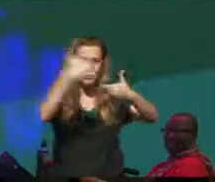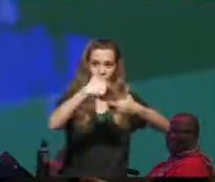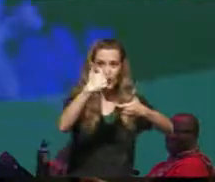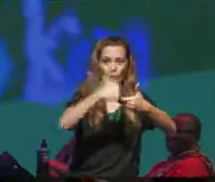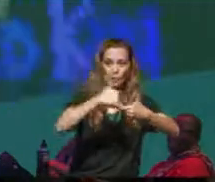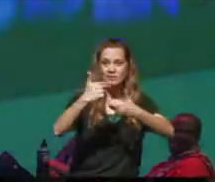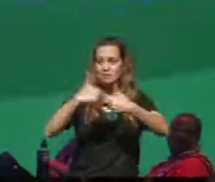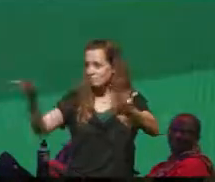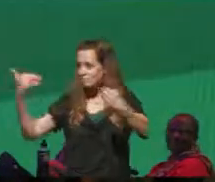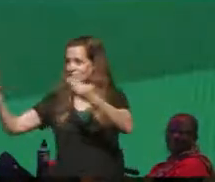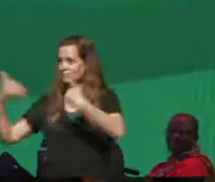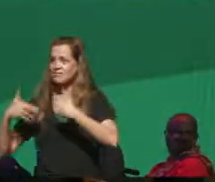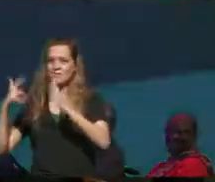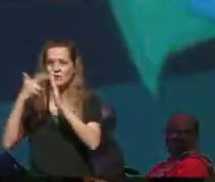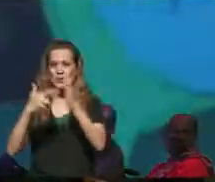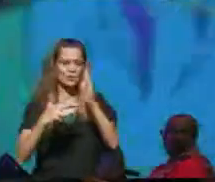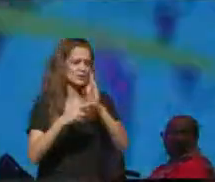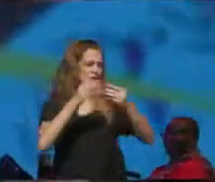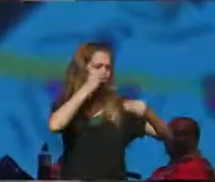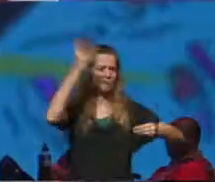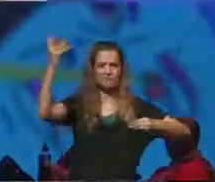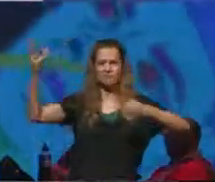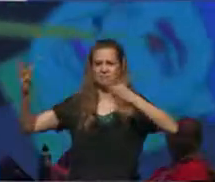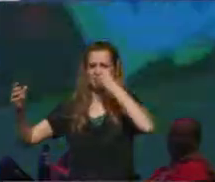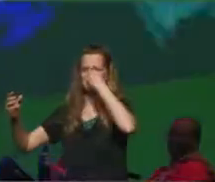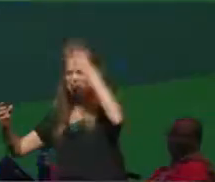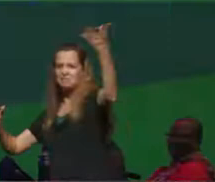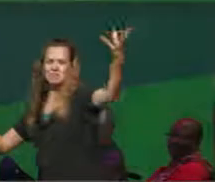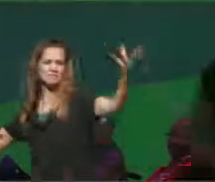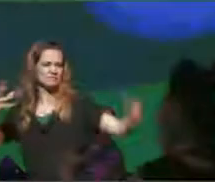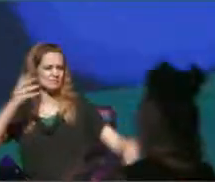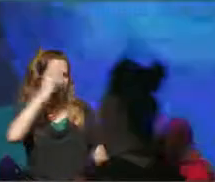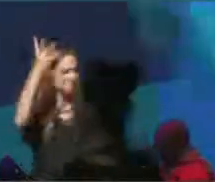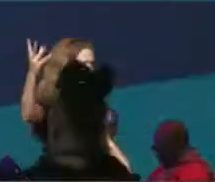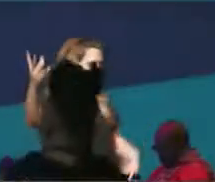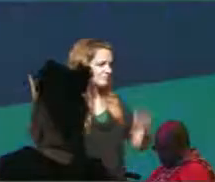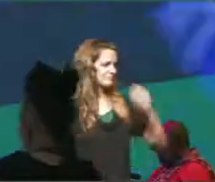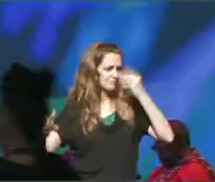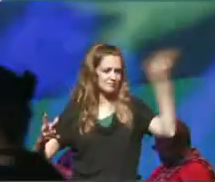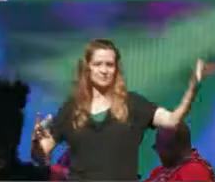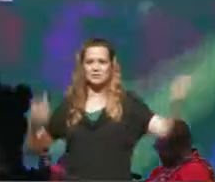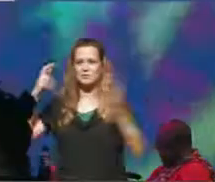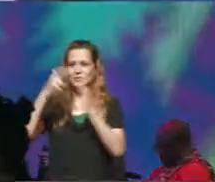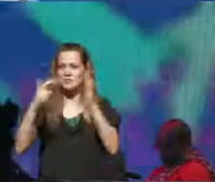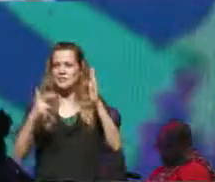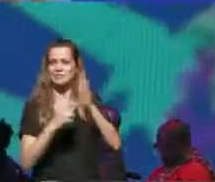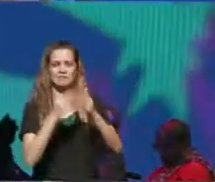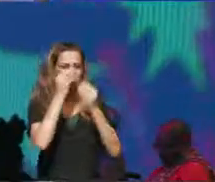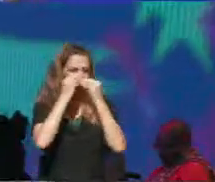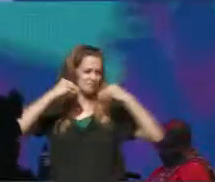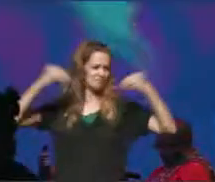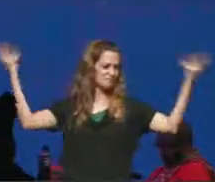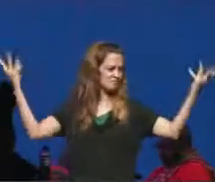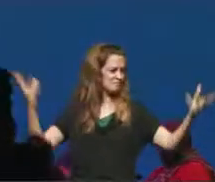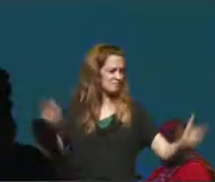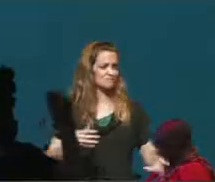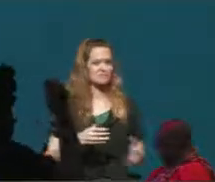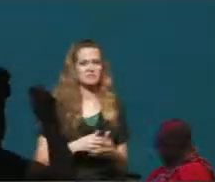Rules were meant to be broken. Rules were meant to be broken. Rules were meant to be broken.